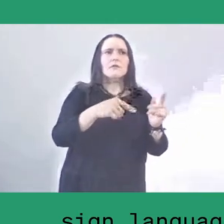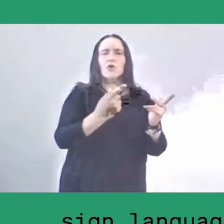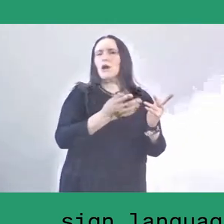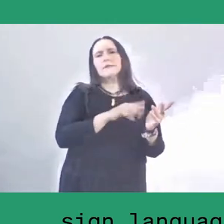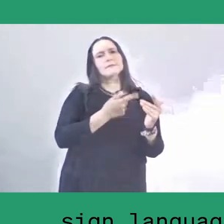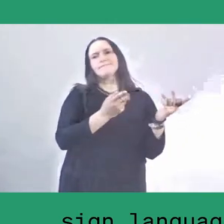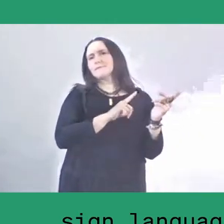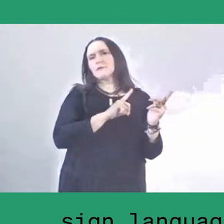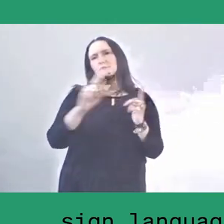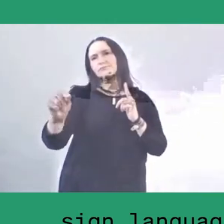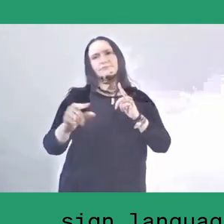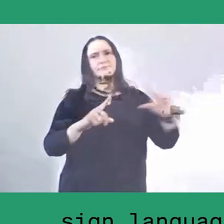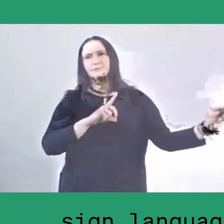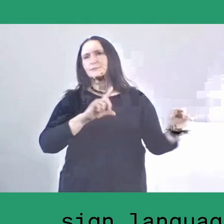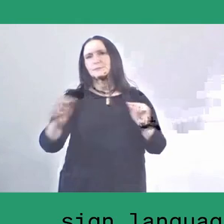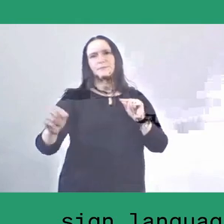to work as...